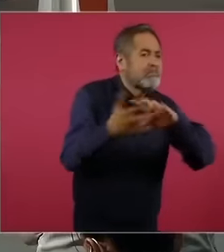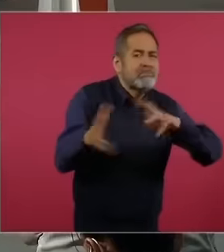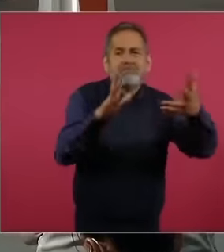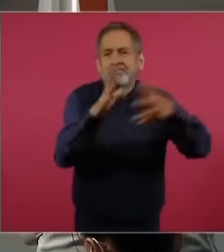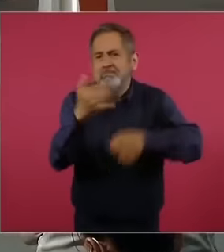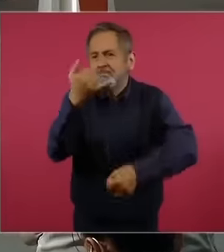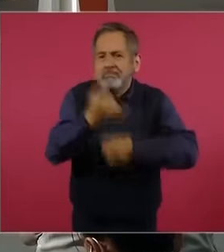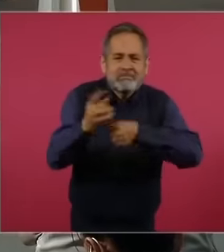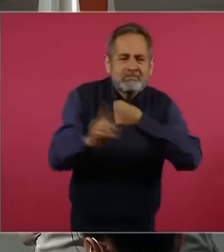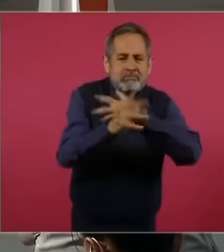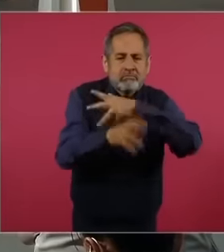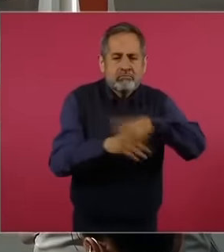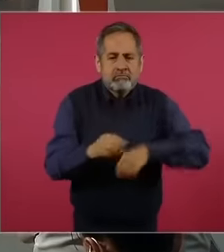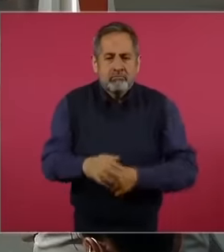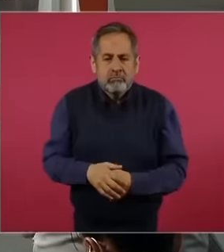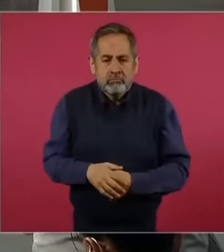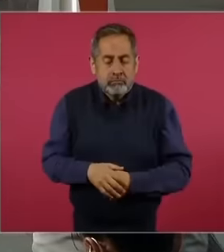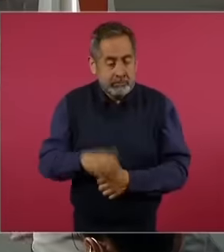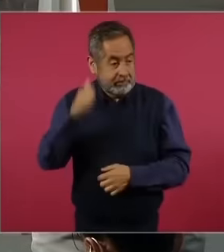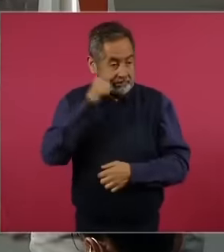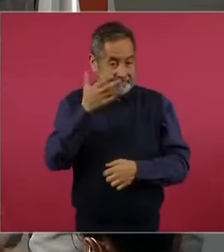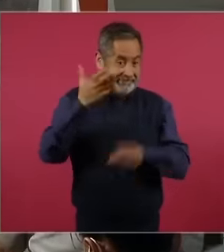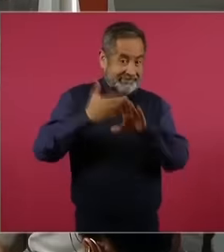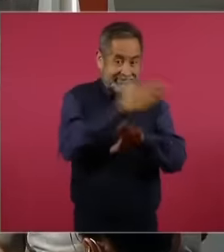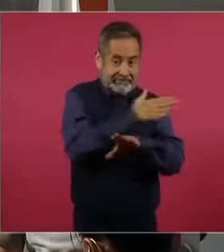was to stand like that in front of the camera and